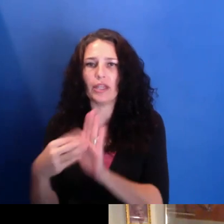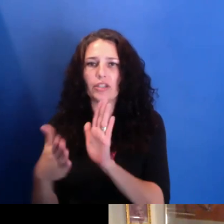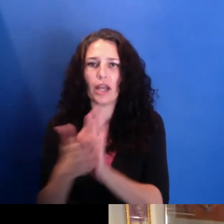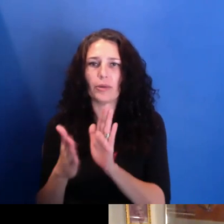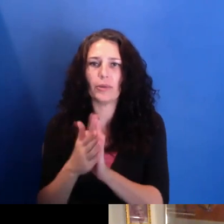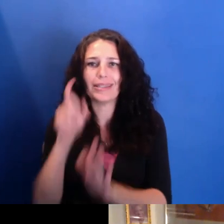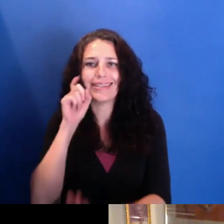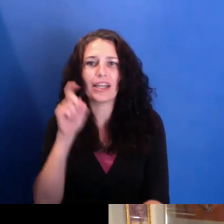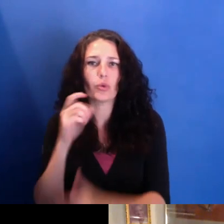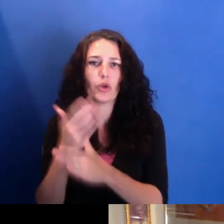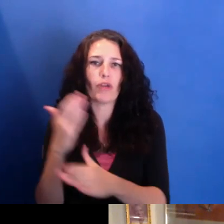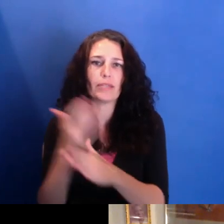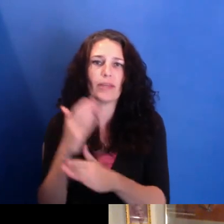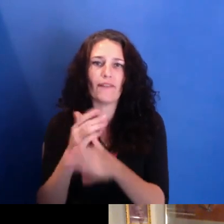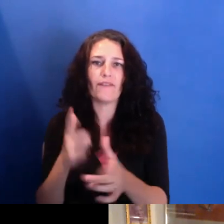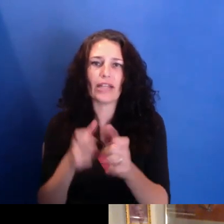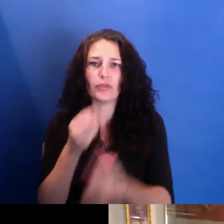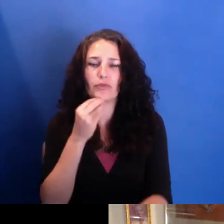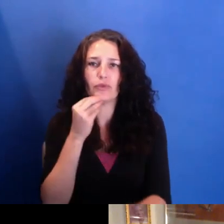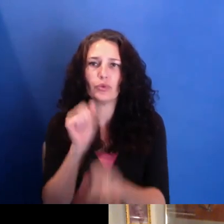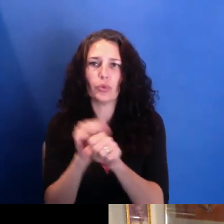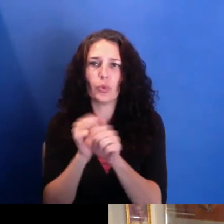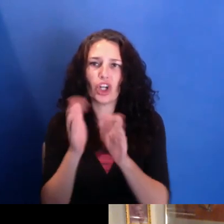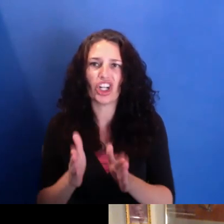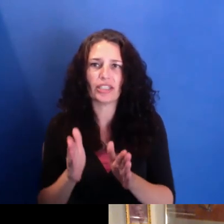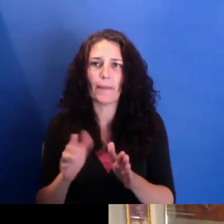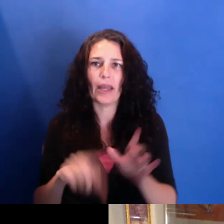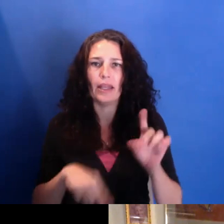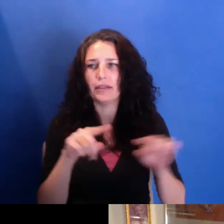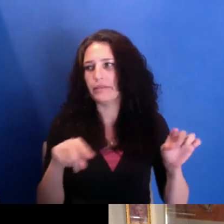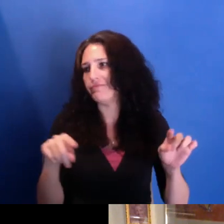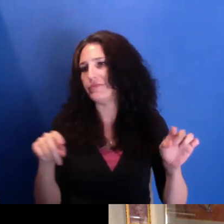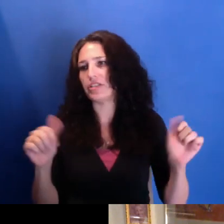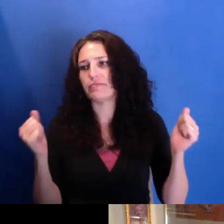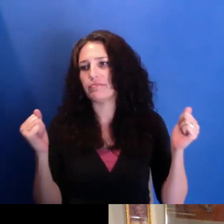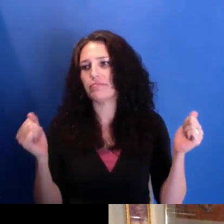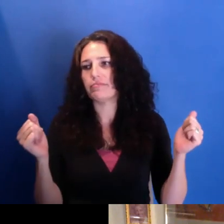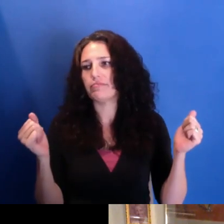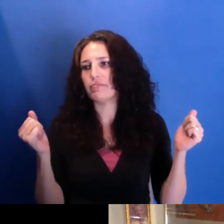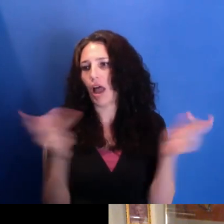But in between, you know, just people involved in just